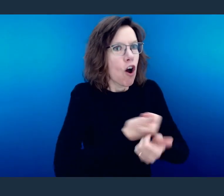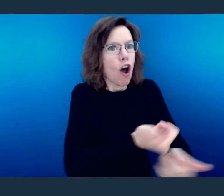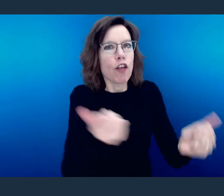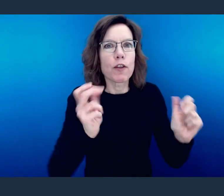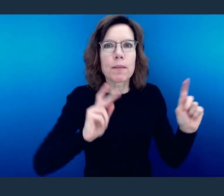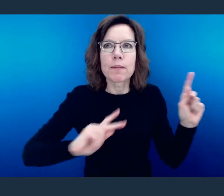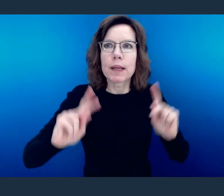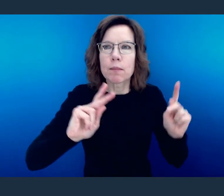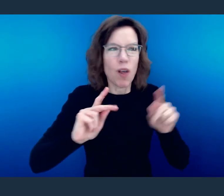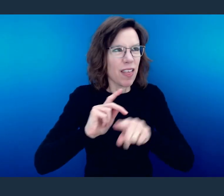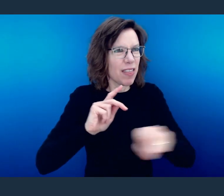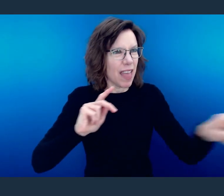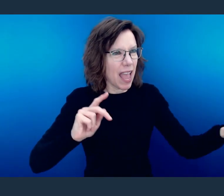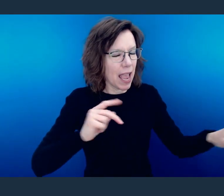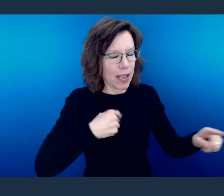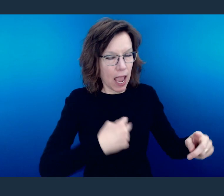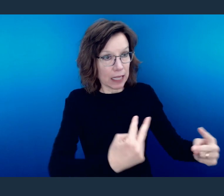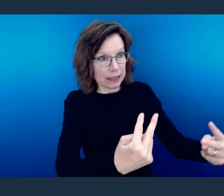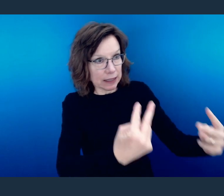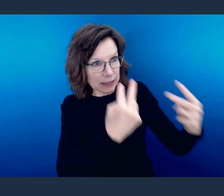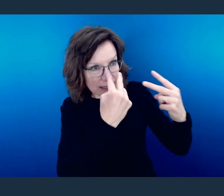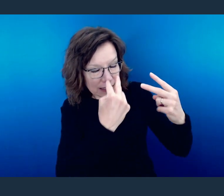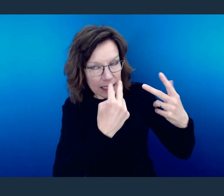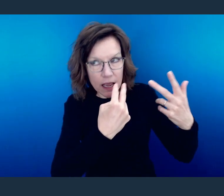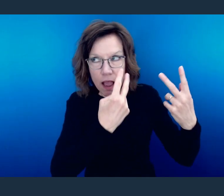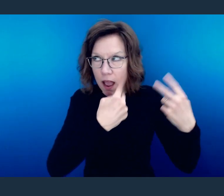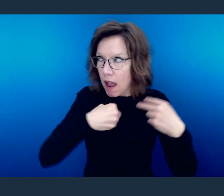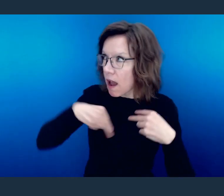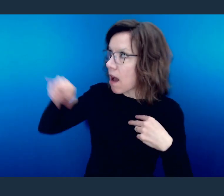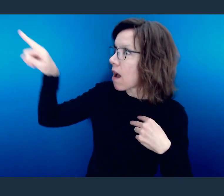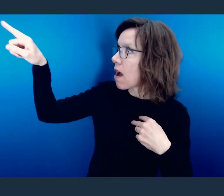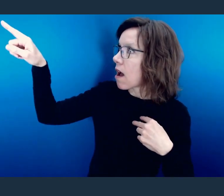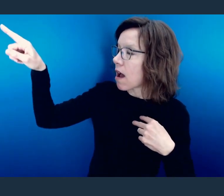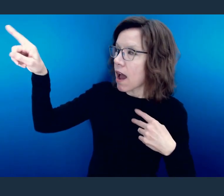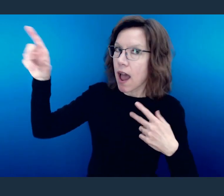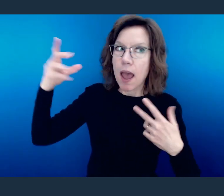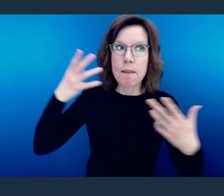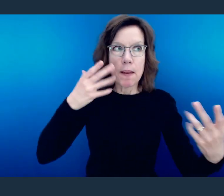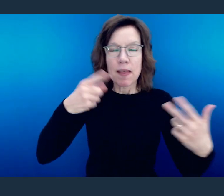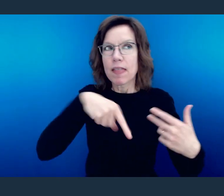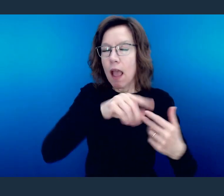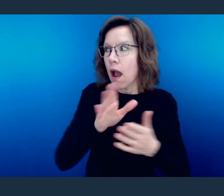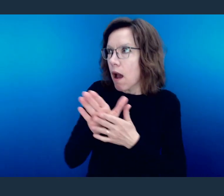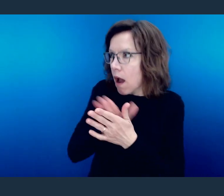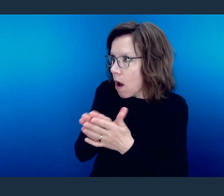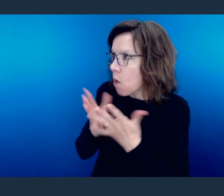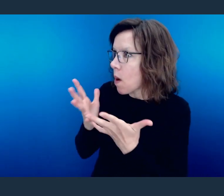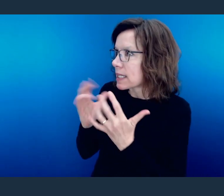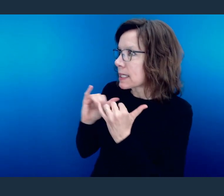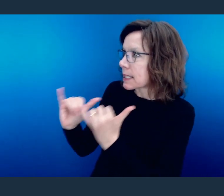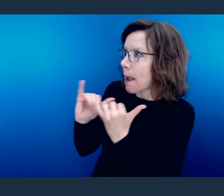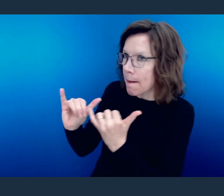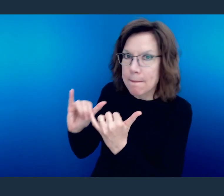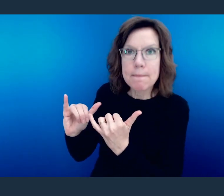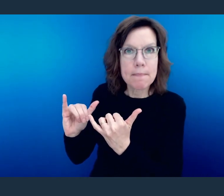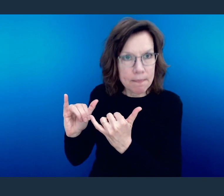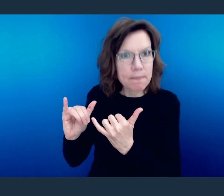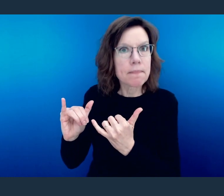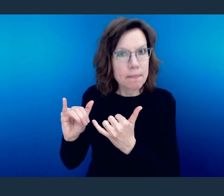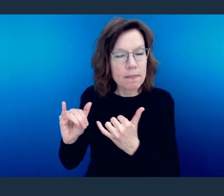to hear, see, and even emulate if that's the right word here, where they have been taught